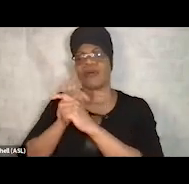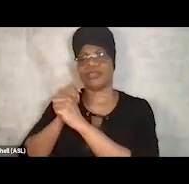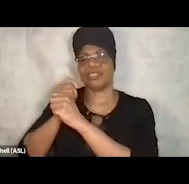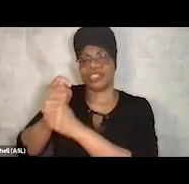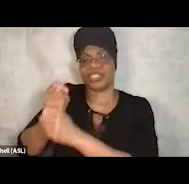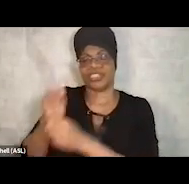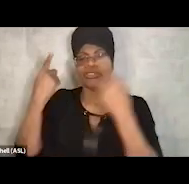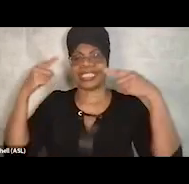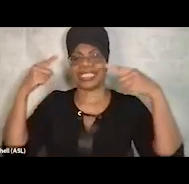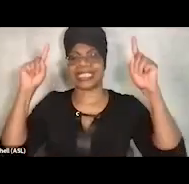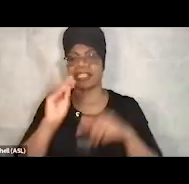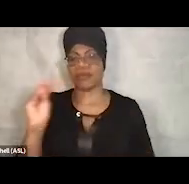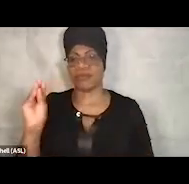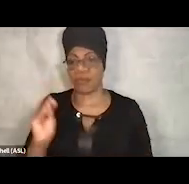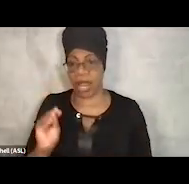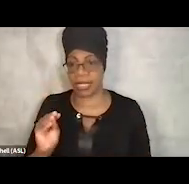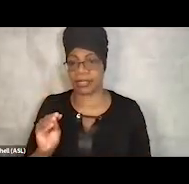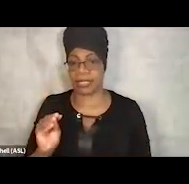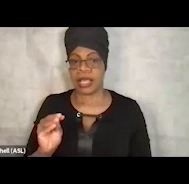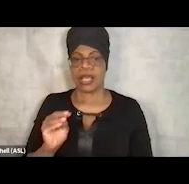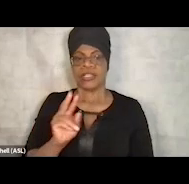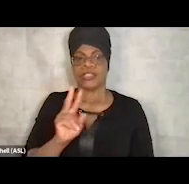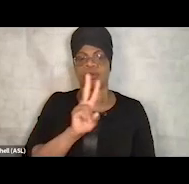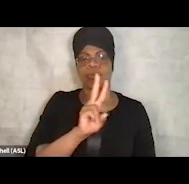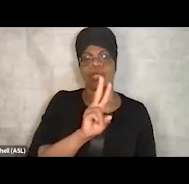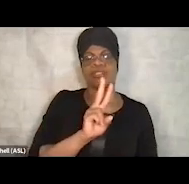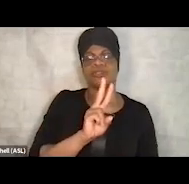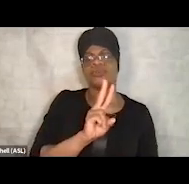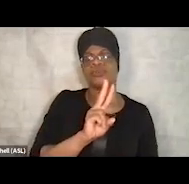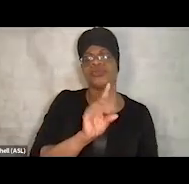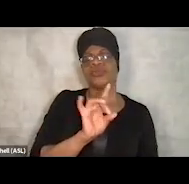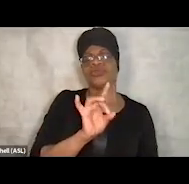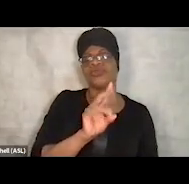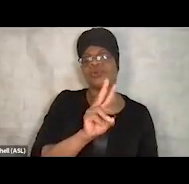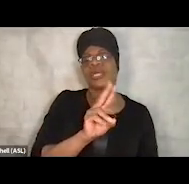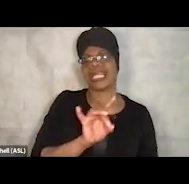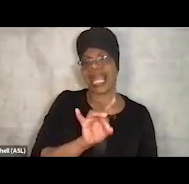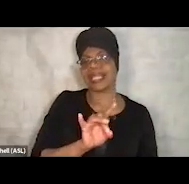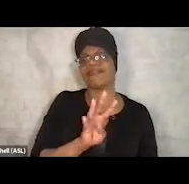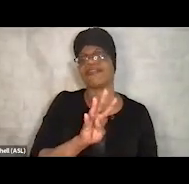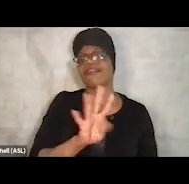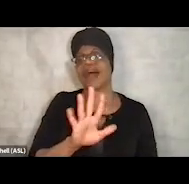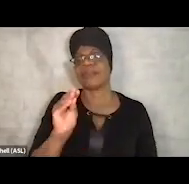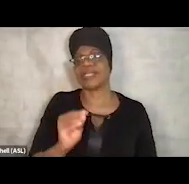So where we were running 28 to 35%, we're now seeing 60% and even greater.